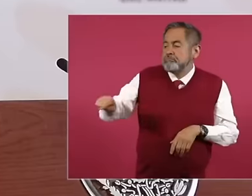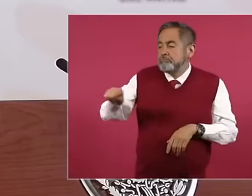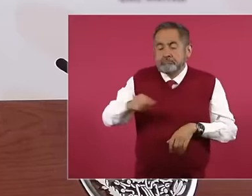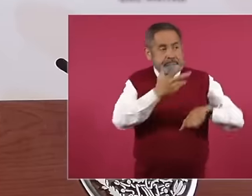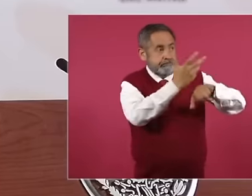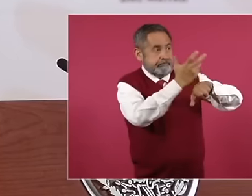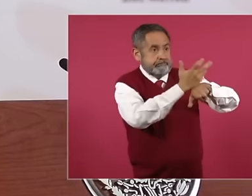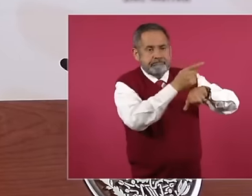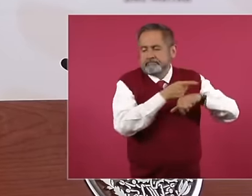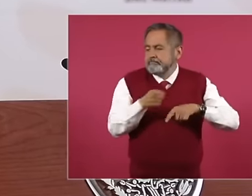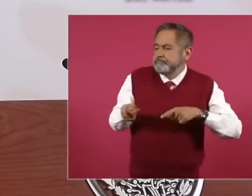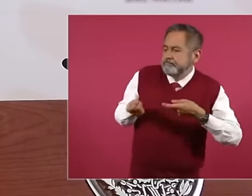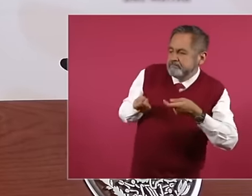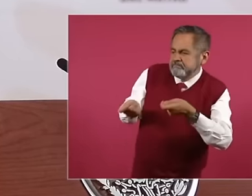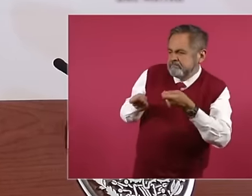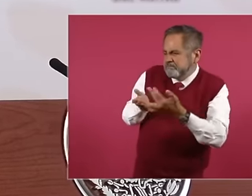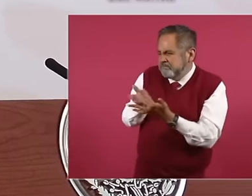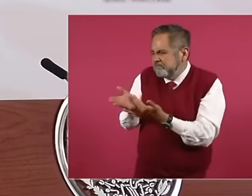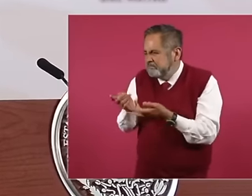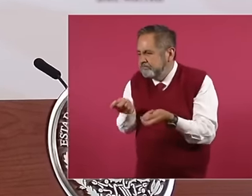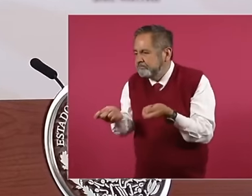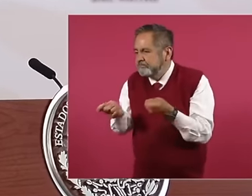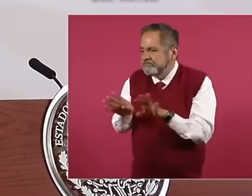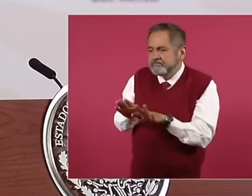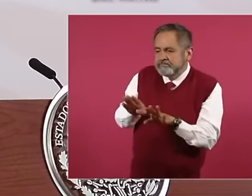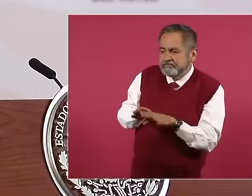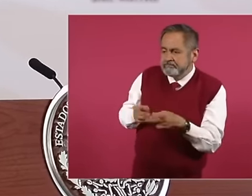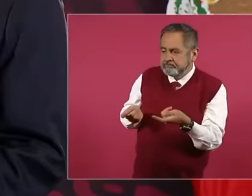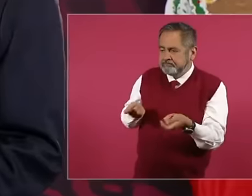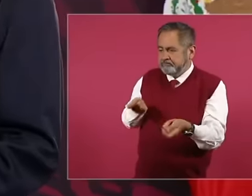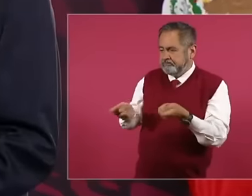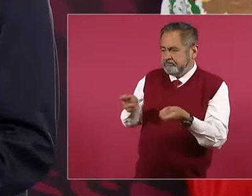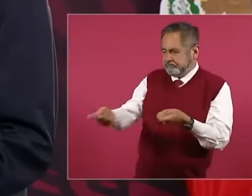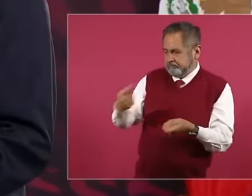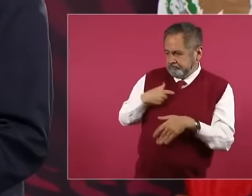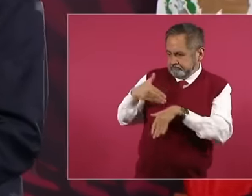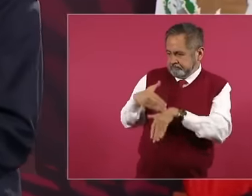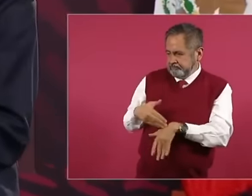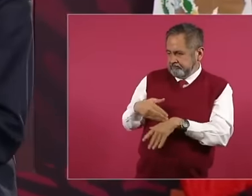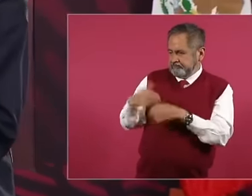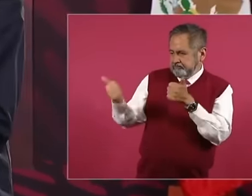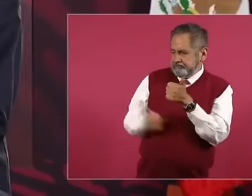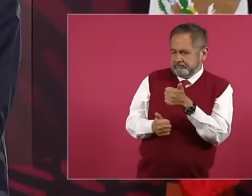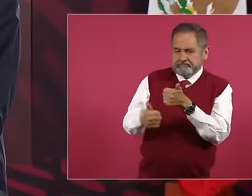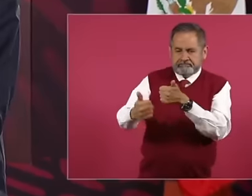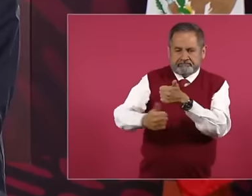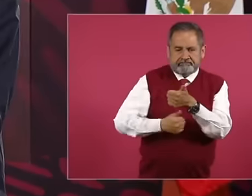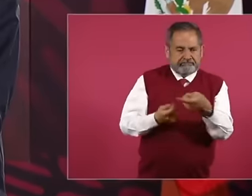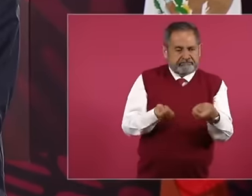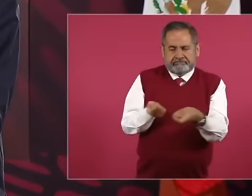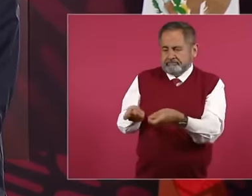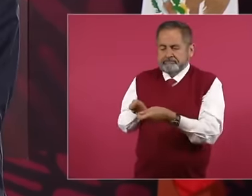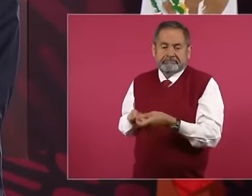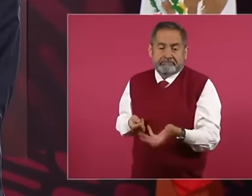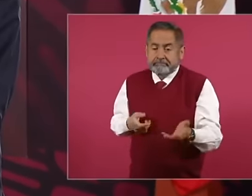subject to blackmail,